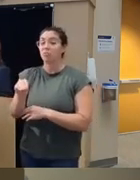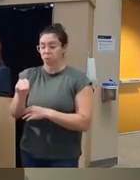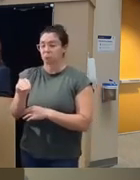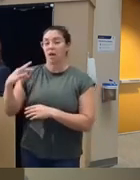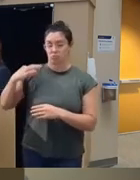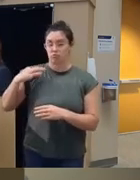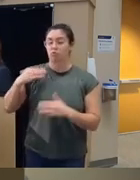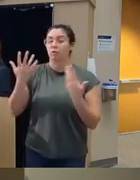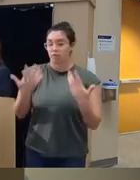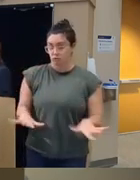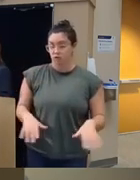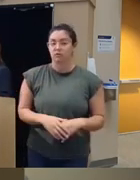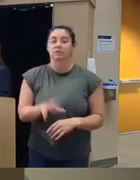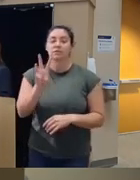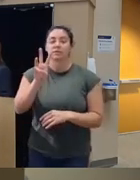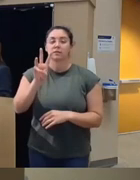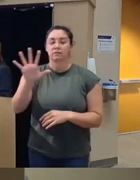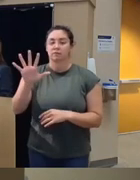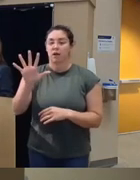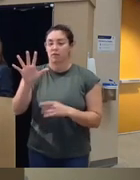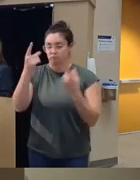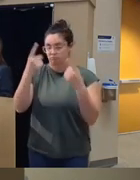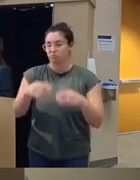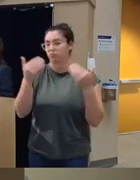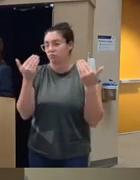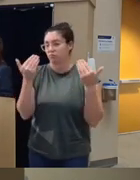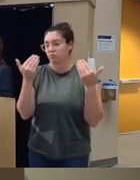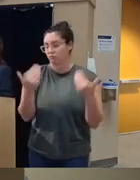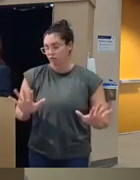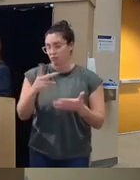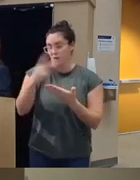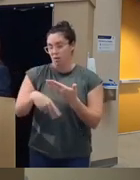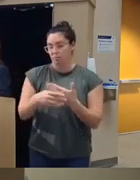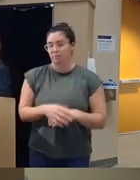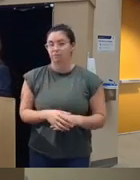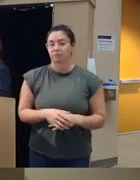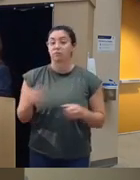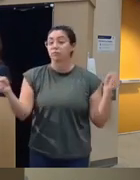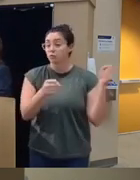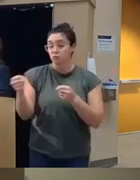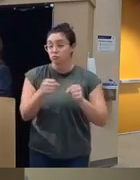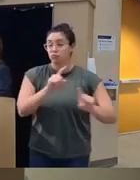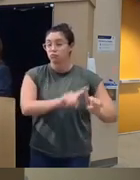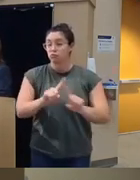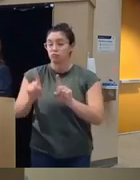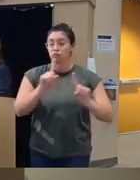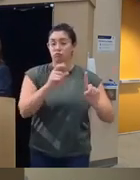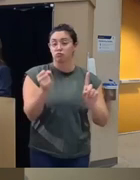started were and completed and there was an earn randomization that was done prior to randomizing